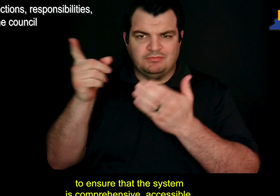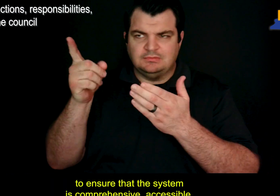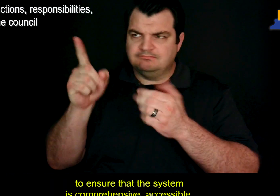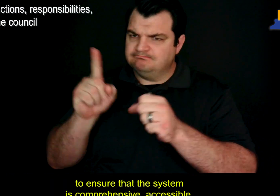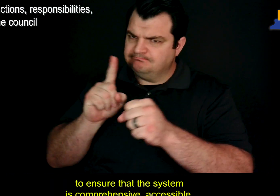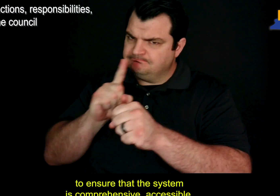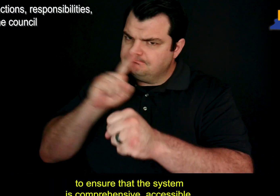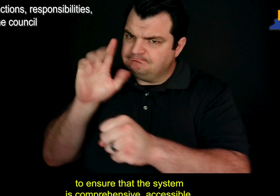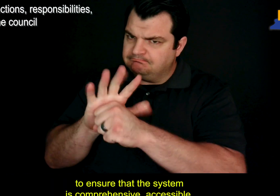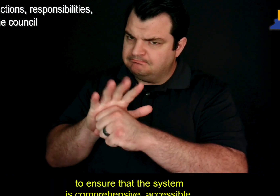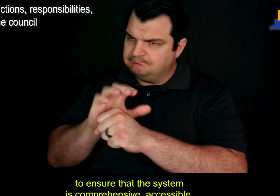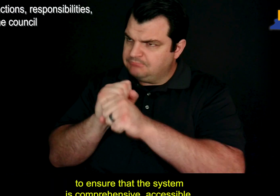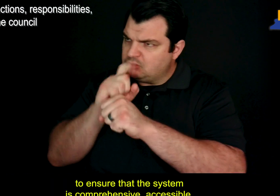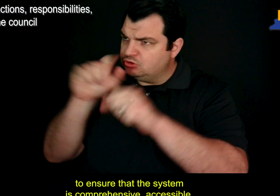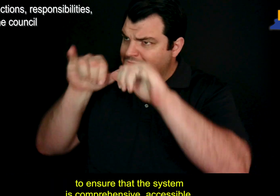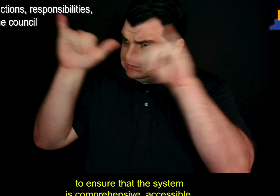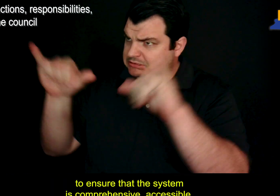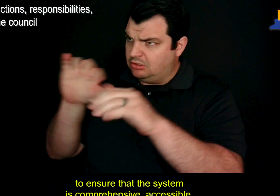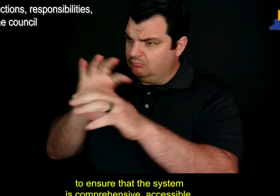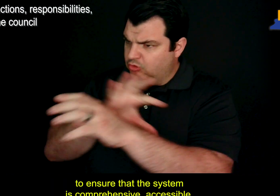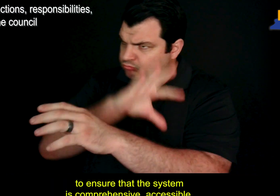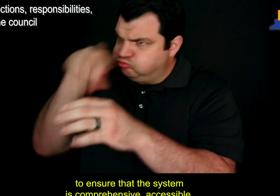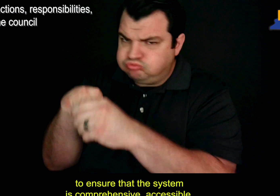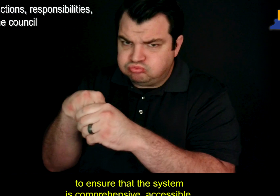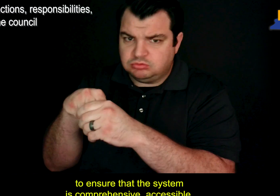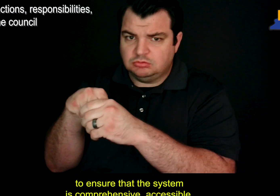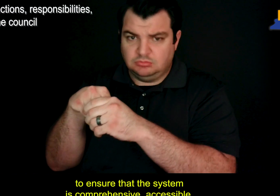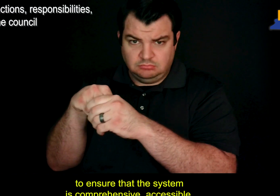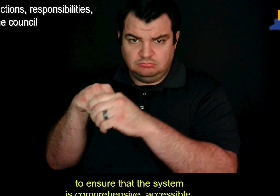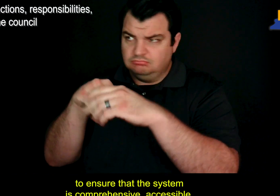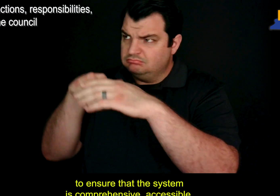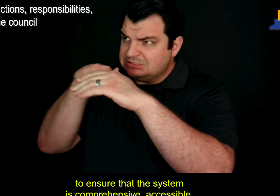to ensure that the system is comprehensive, accessible,